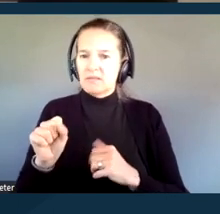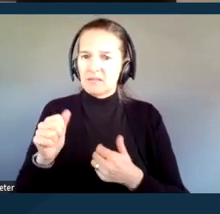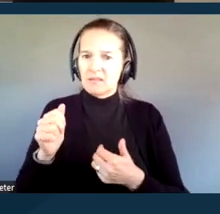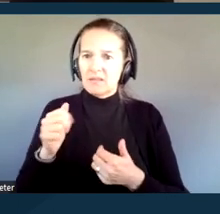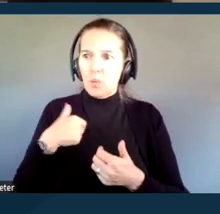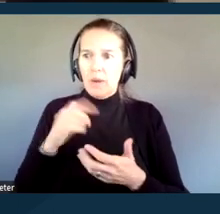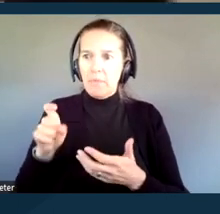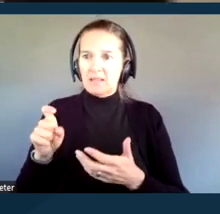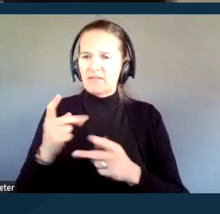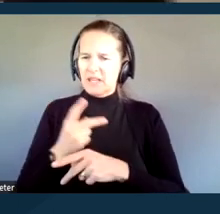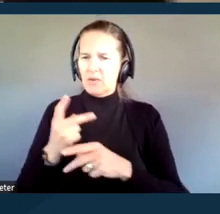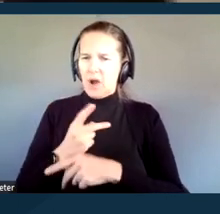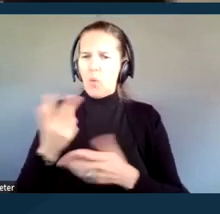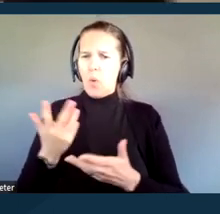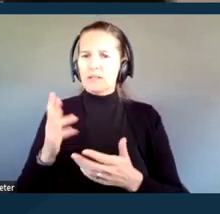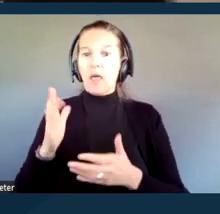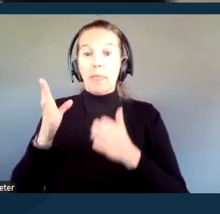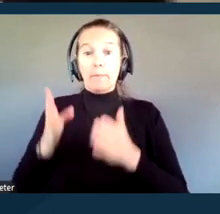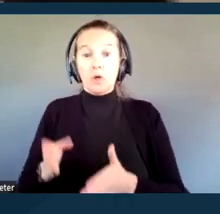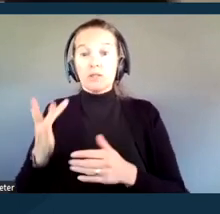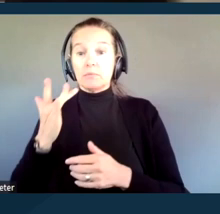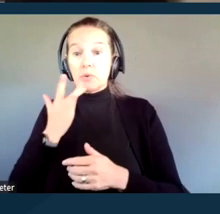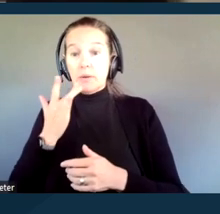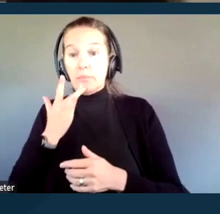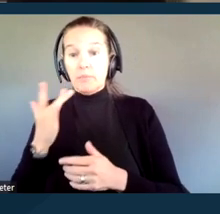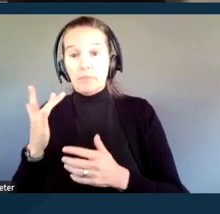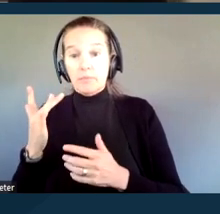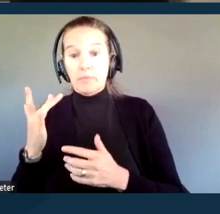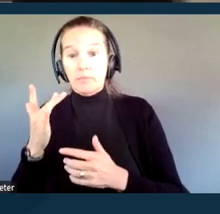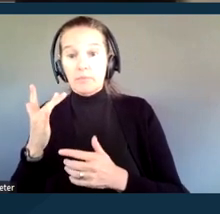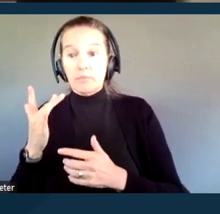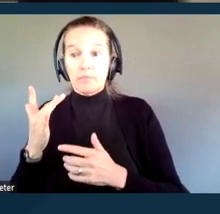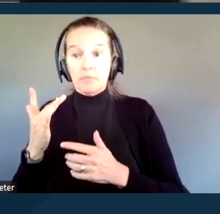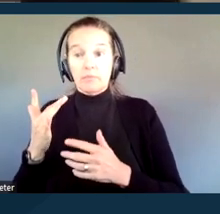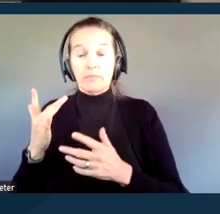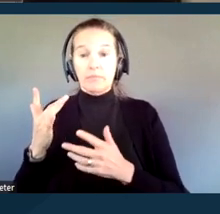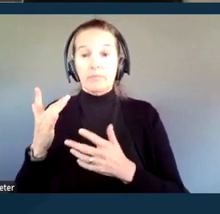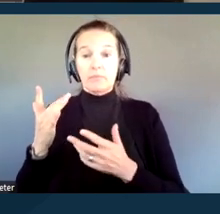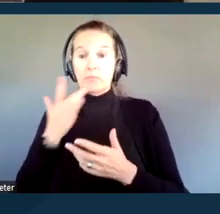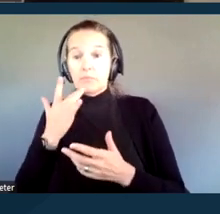but what is actually effective communication. Because I think anyone would be hard-pressed to find